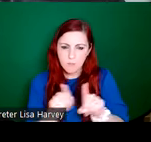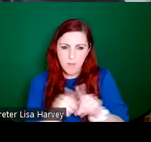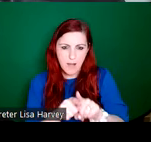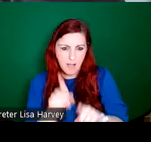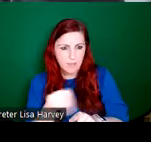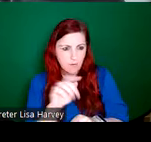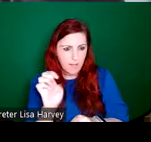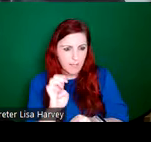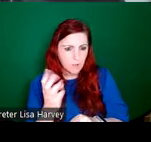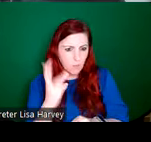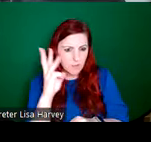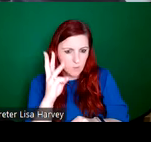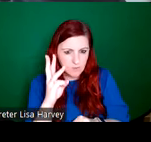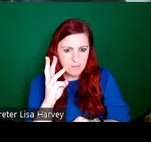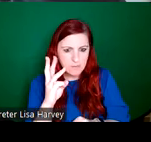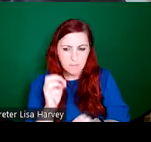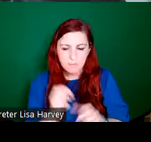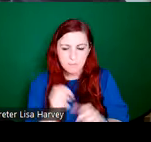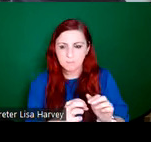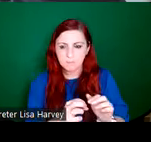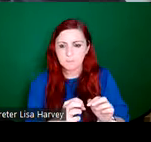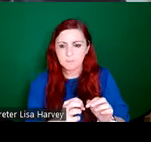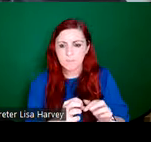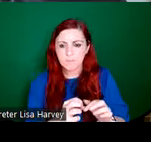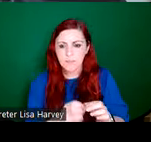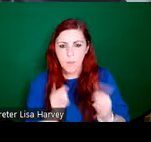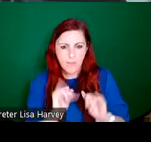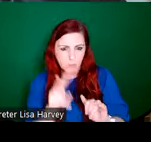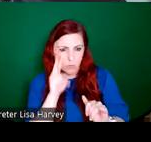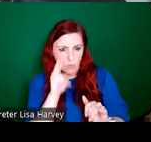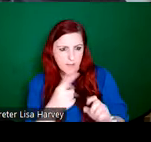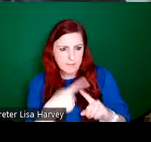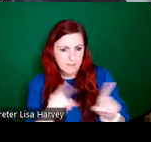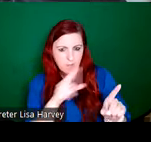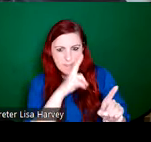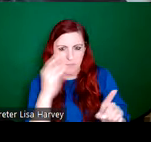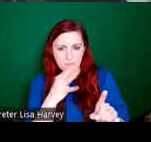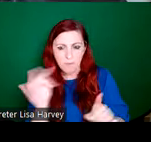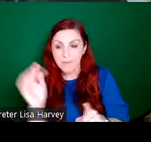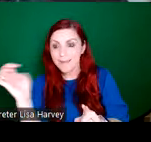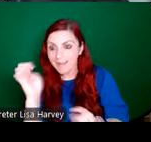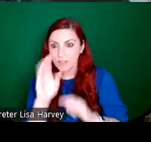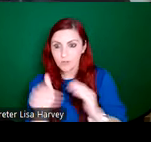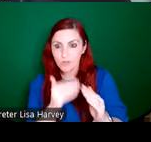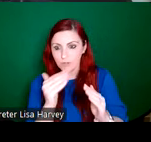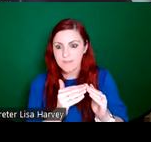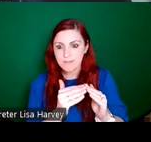O'Brien made a lot of studies of different examples from medieval churches in in